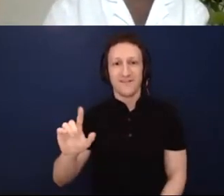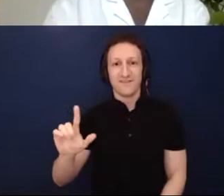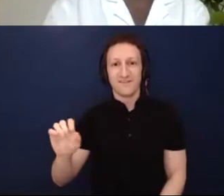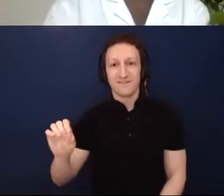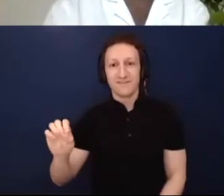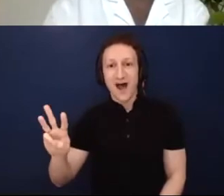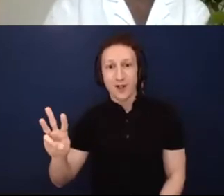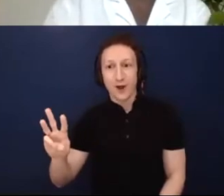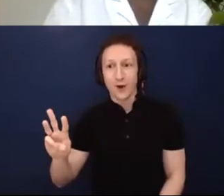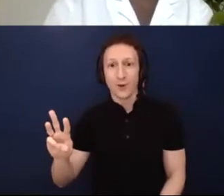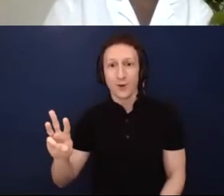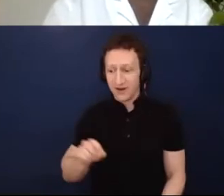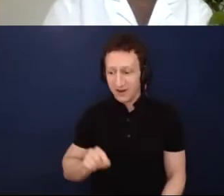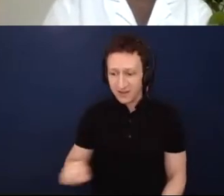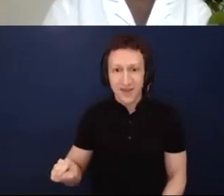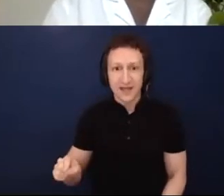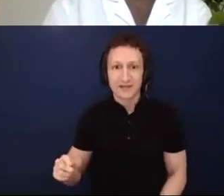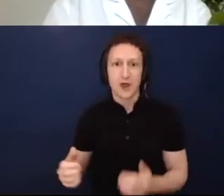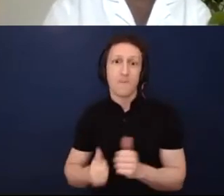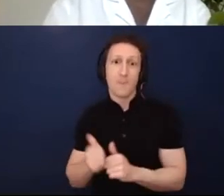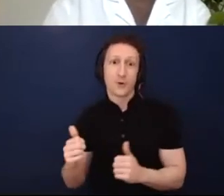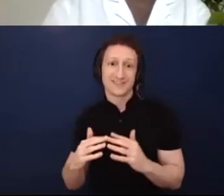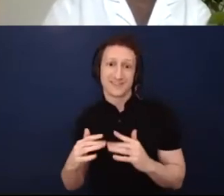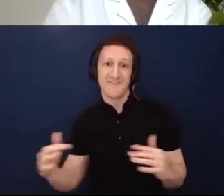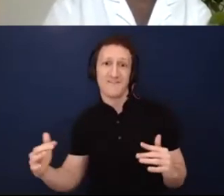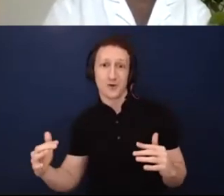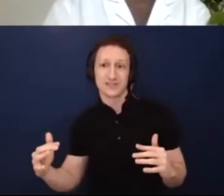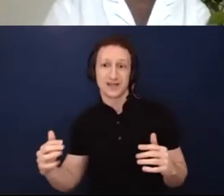where the diversity in organizations comes in, which is its own problem